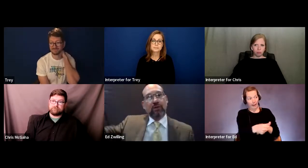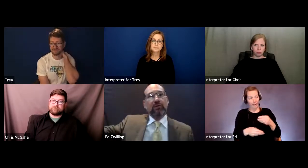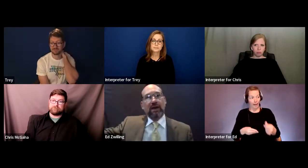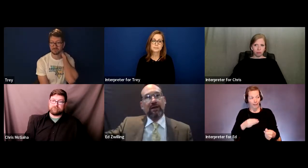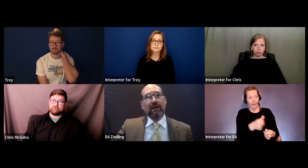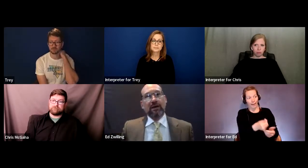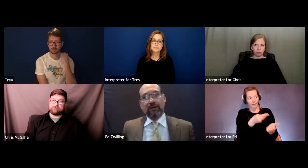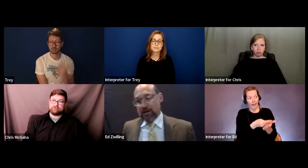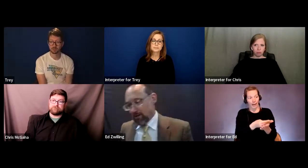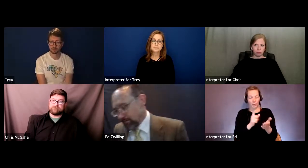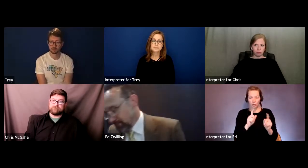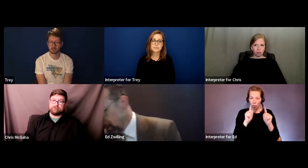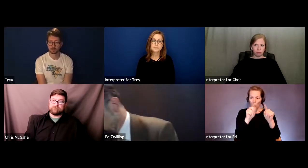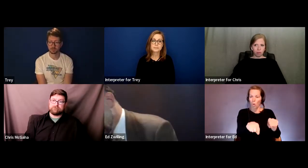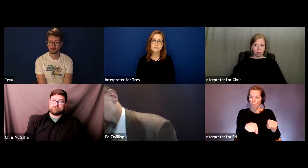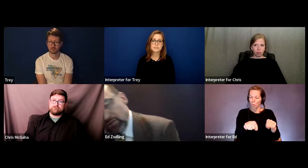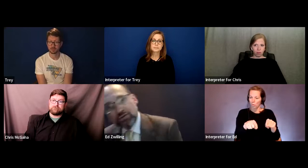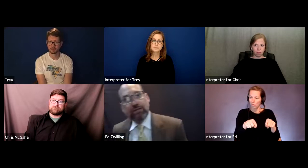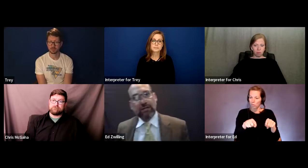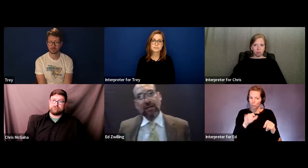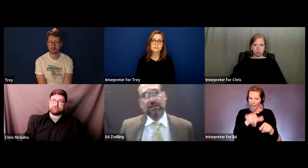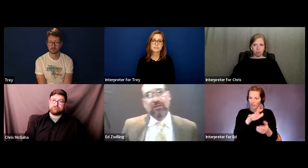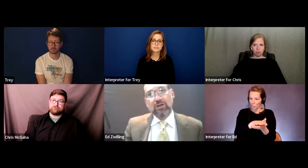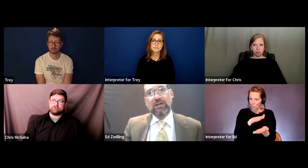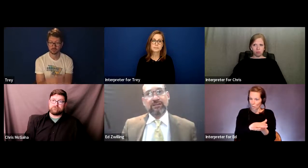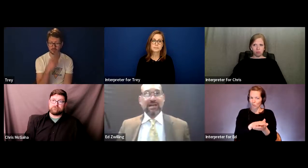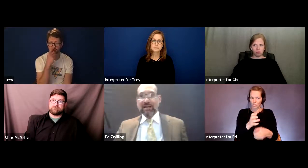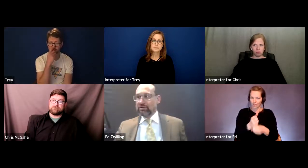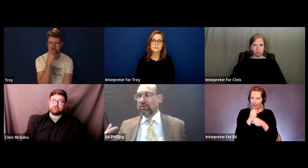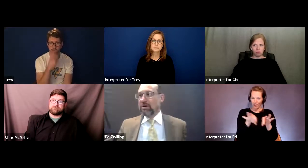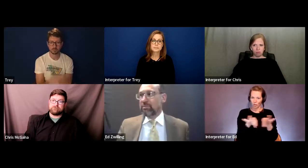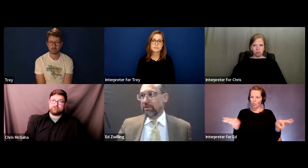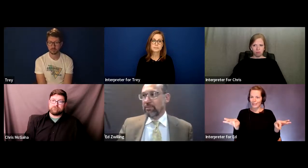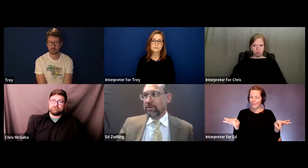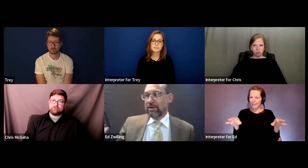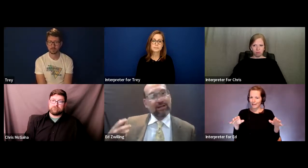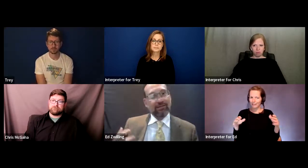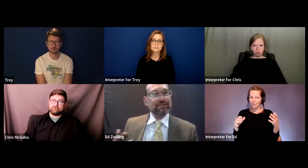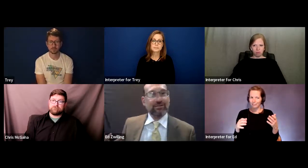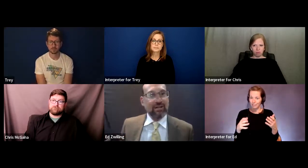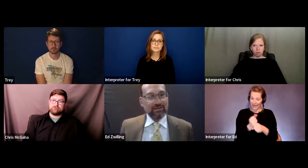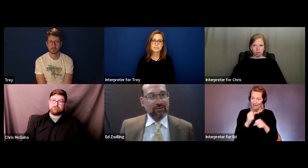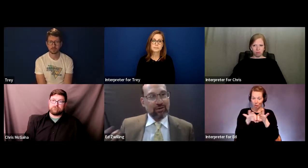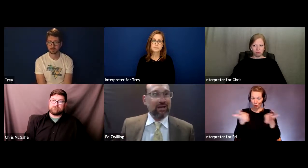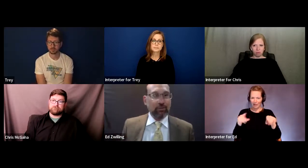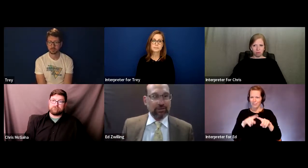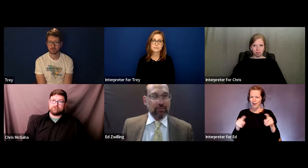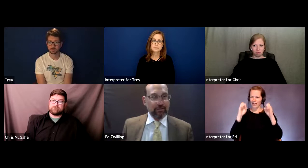go to that institution to get a degree is getting a degree, but they're getting less education.